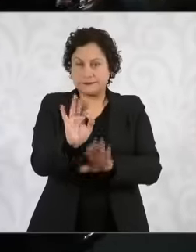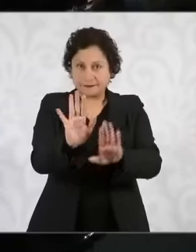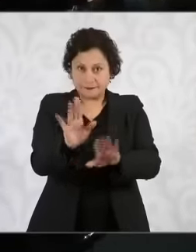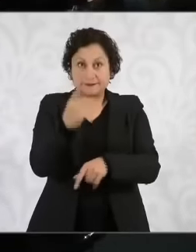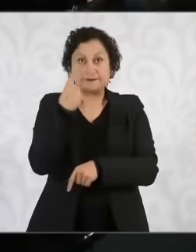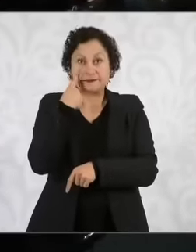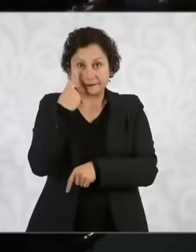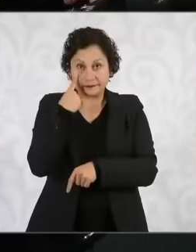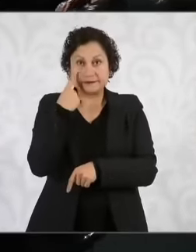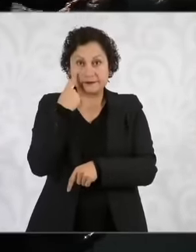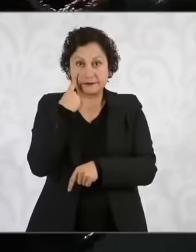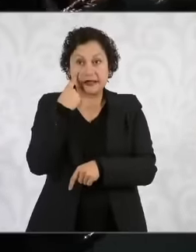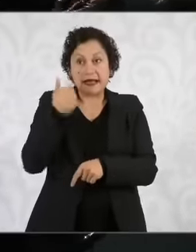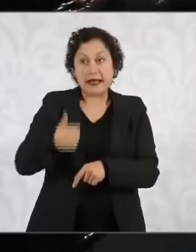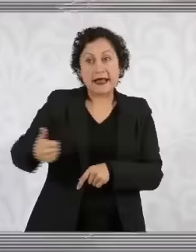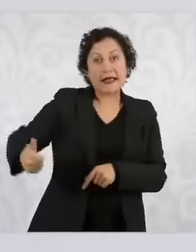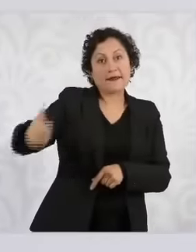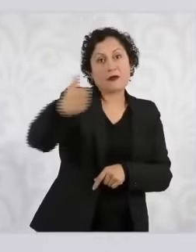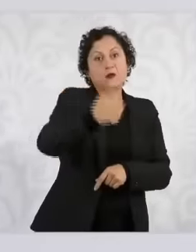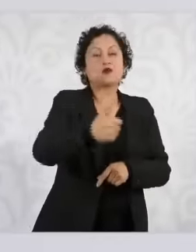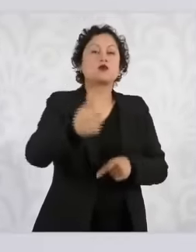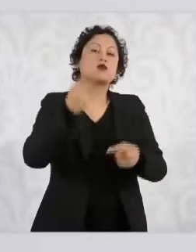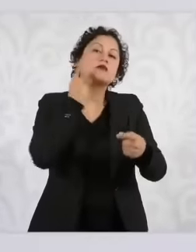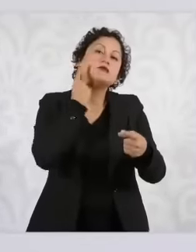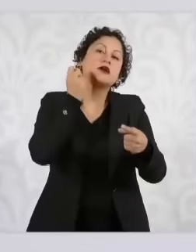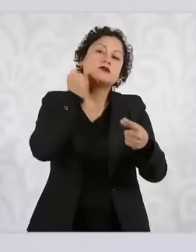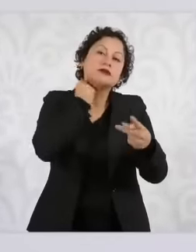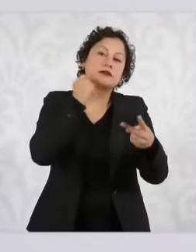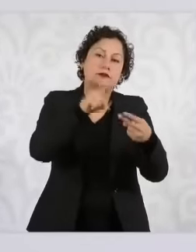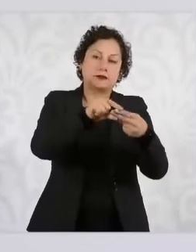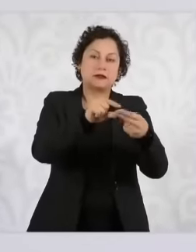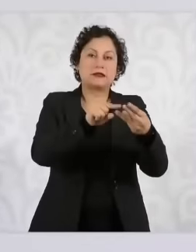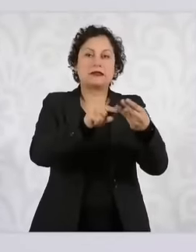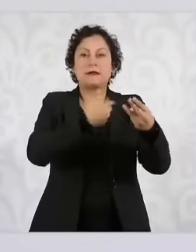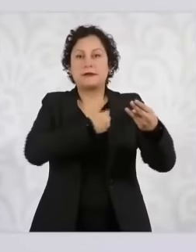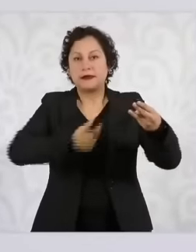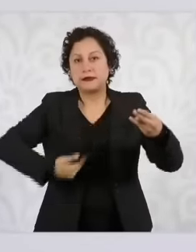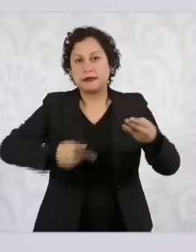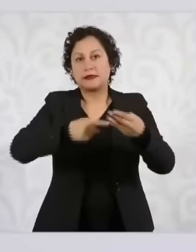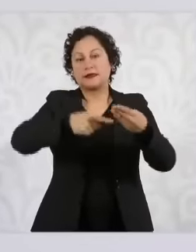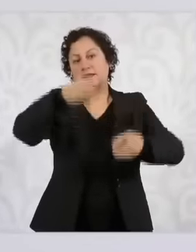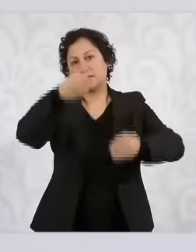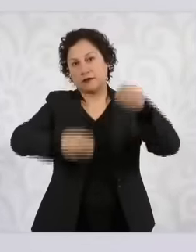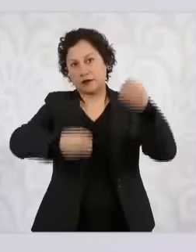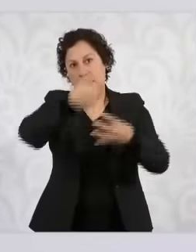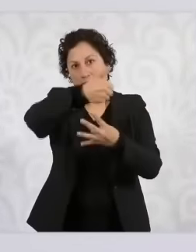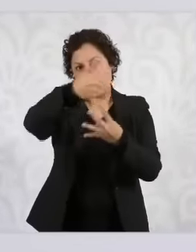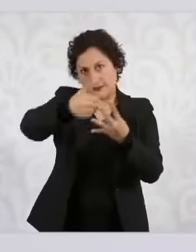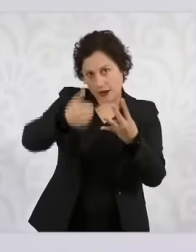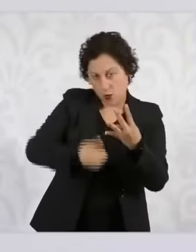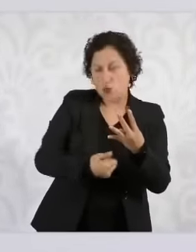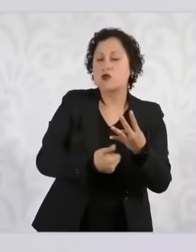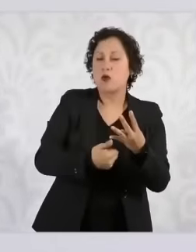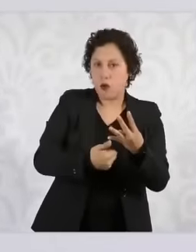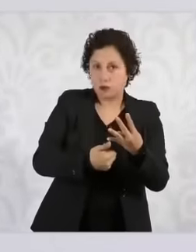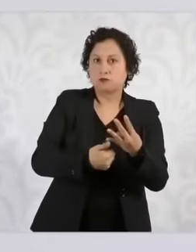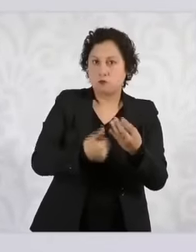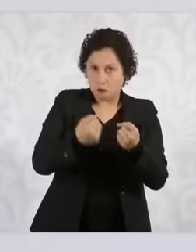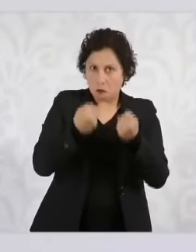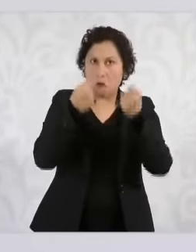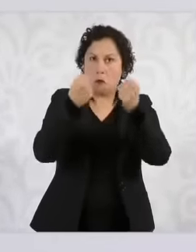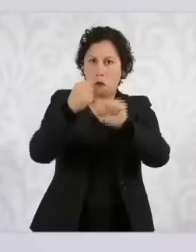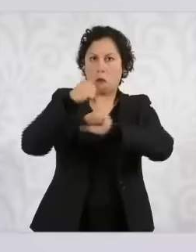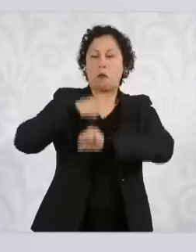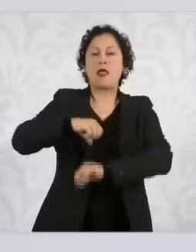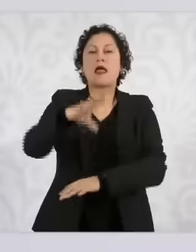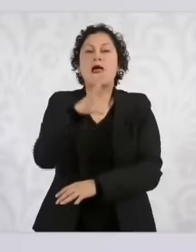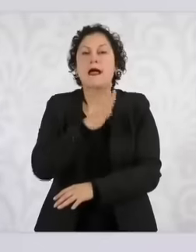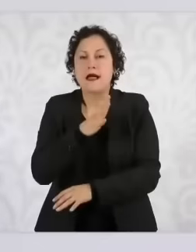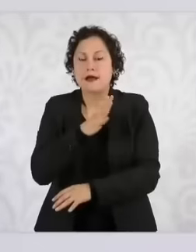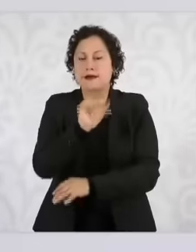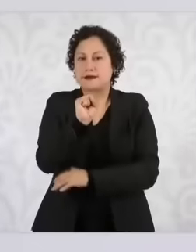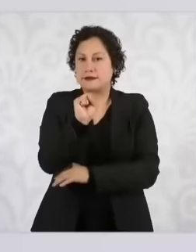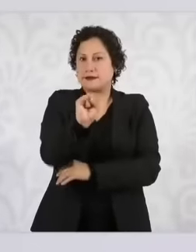has its powers. But there are articles in the laws that are very clear. that are not subject to